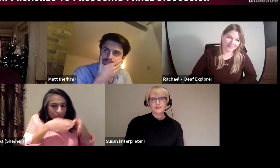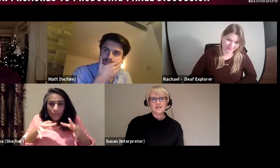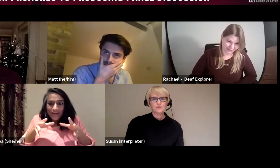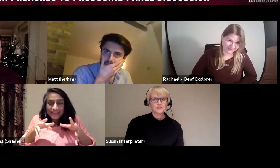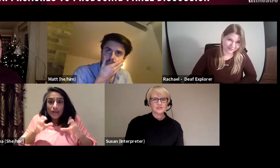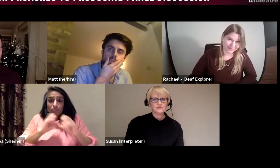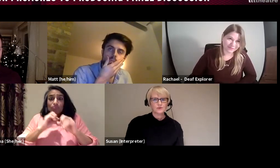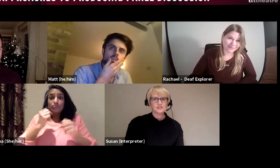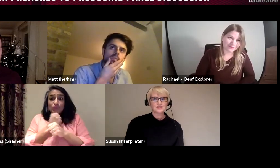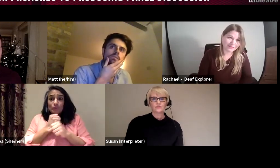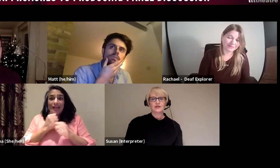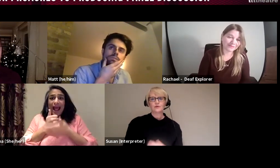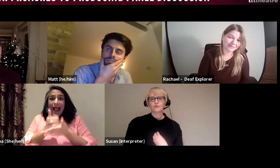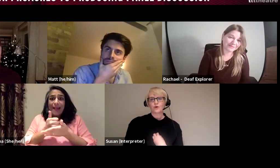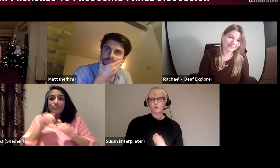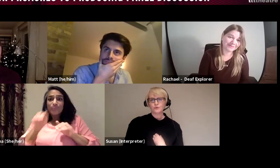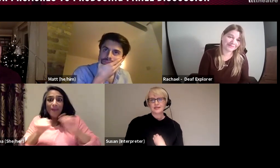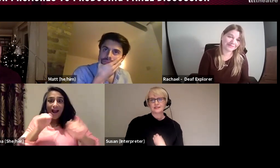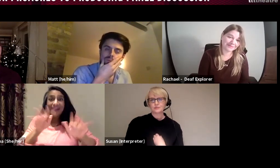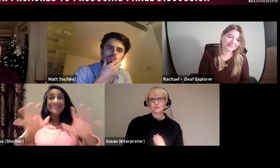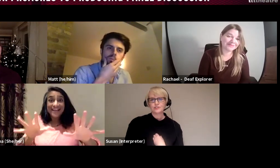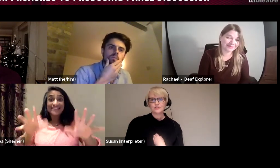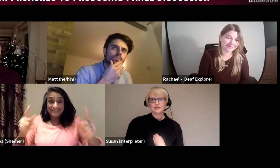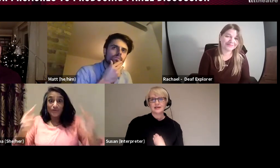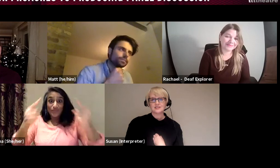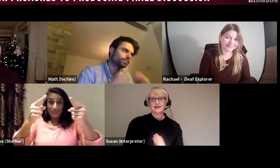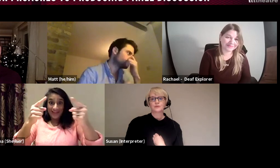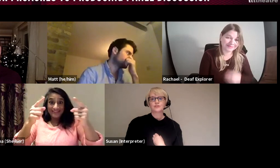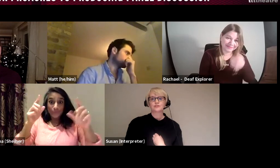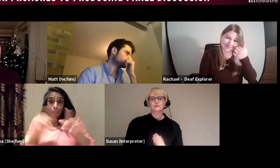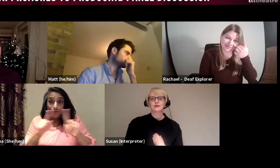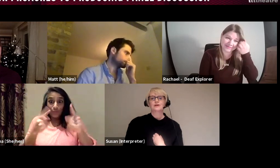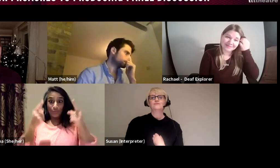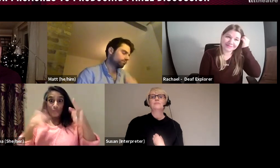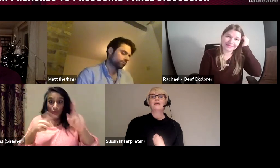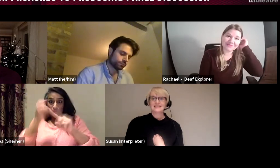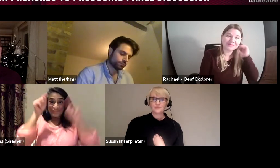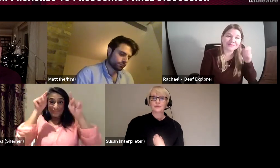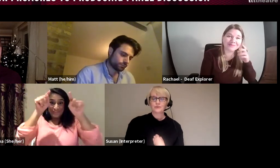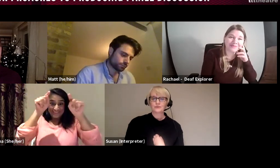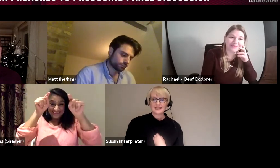everybody is focusing on their own roles, and the producer has to help to remind people, yes,